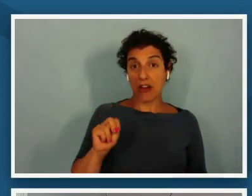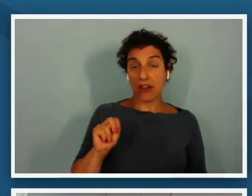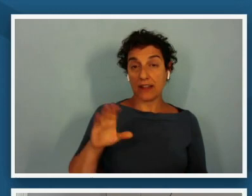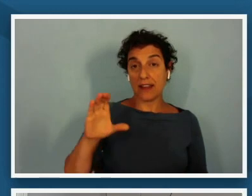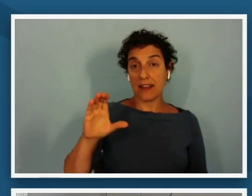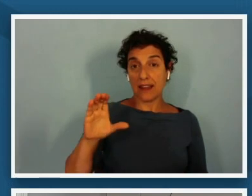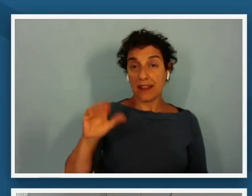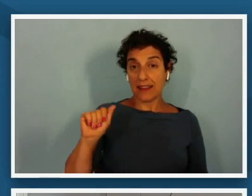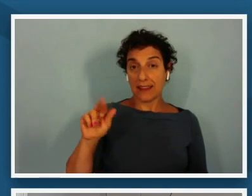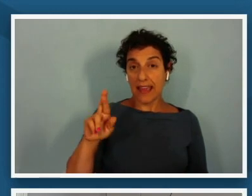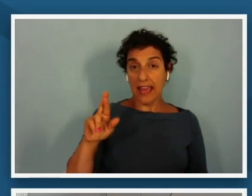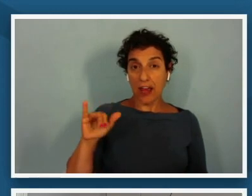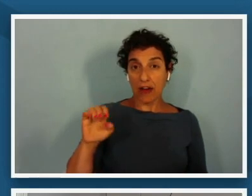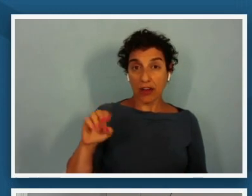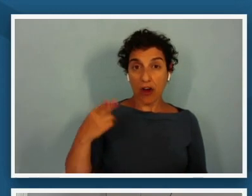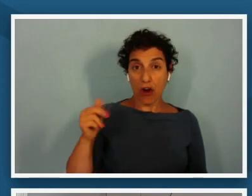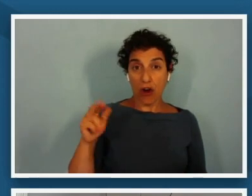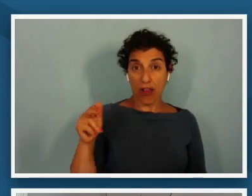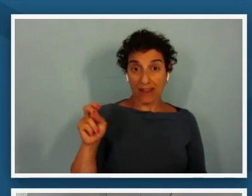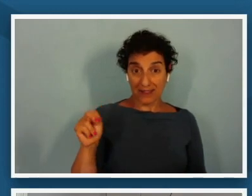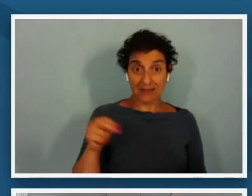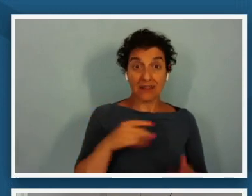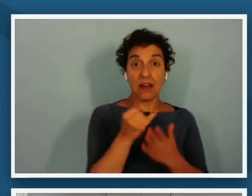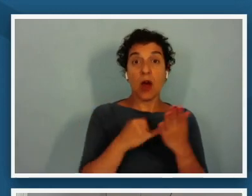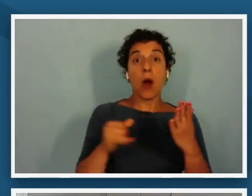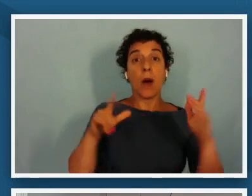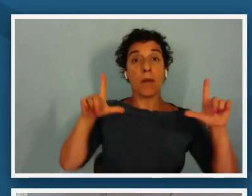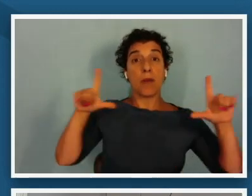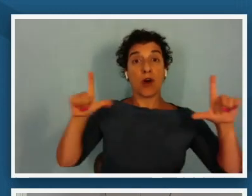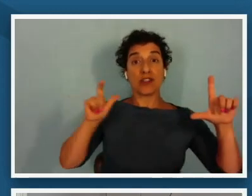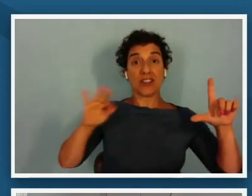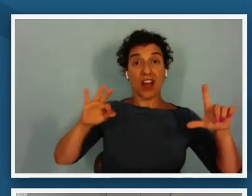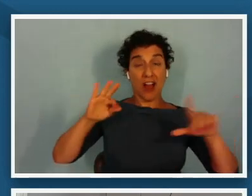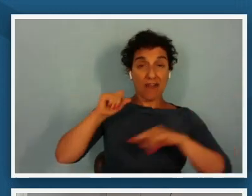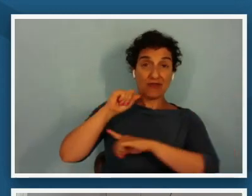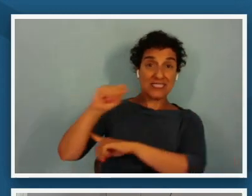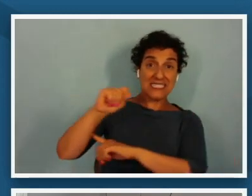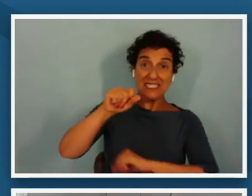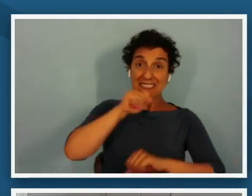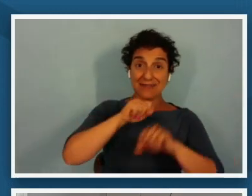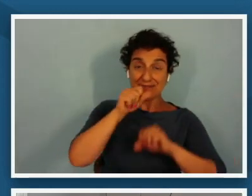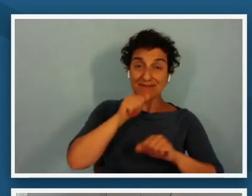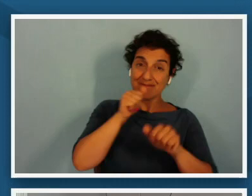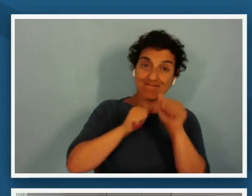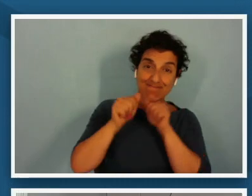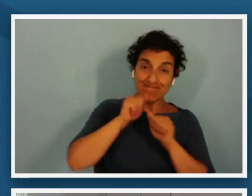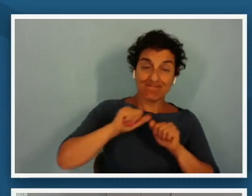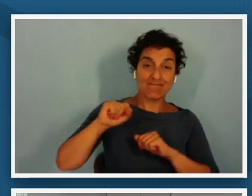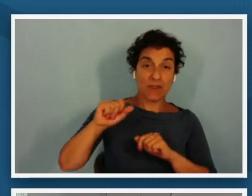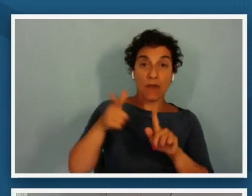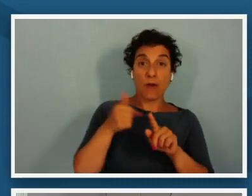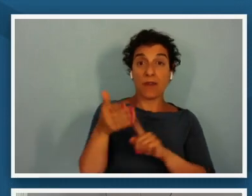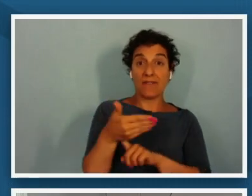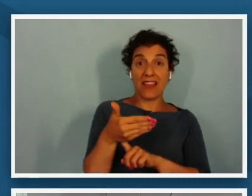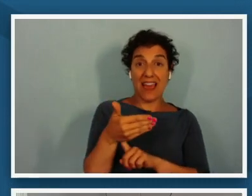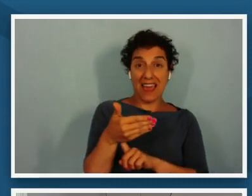this work which she entitled portrait of resilience from the flag series in 2020